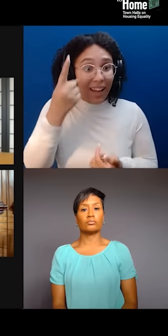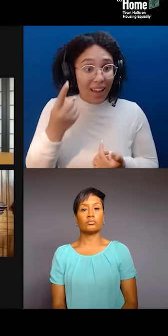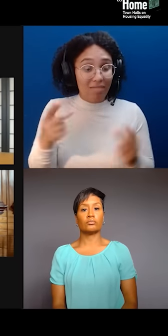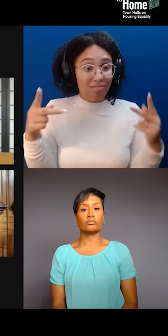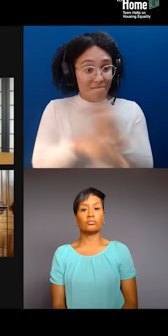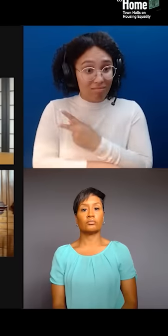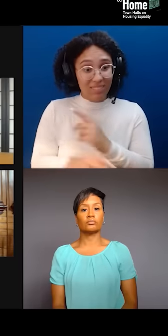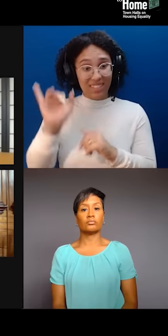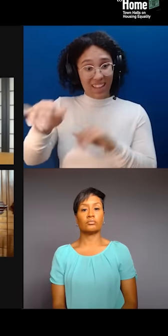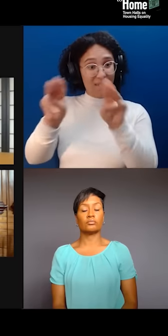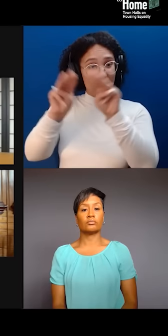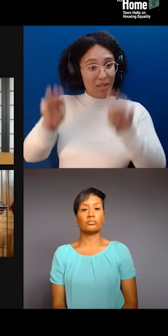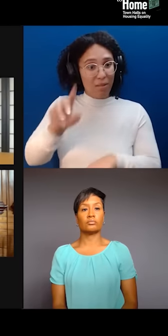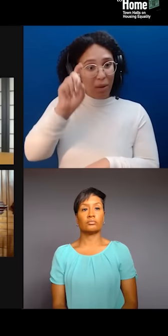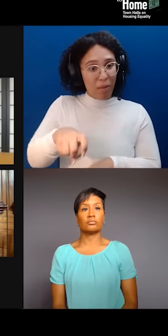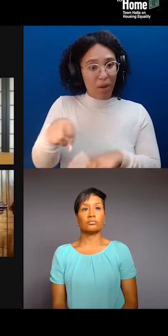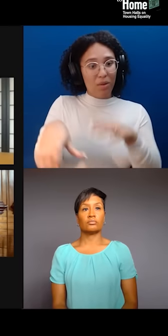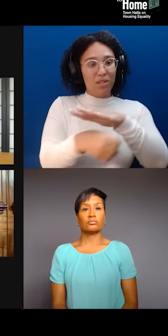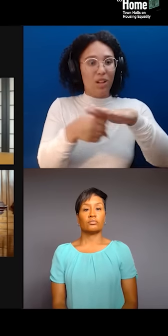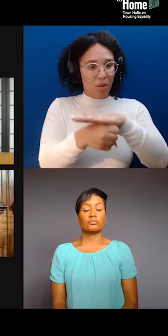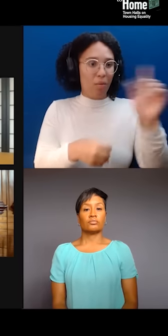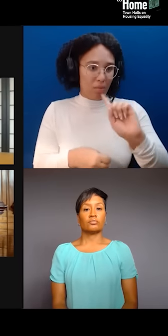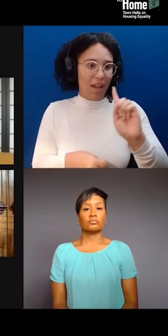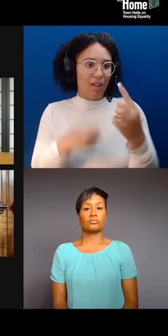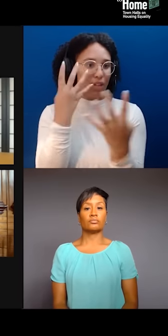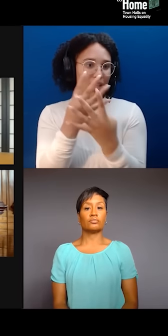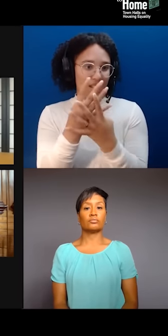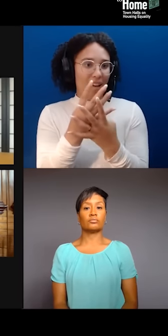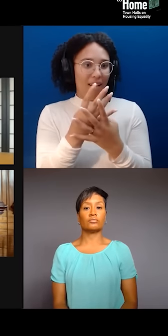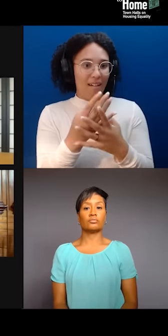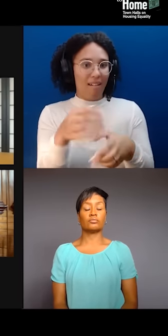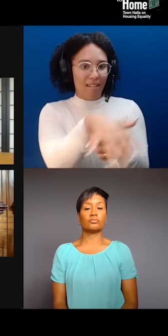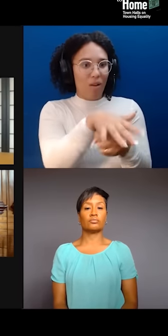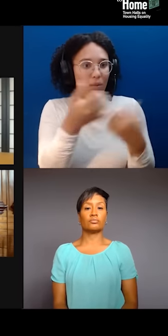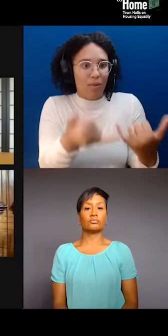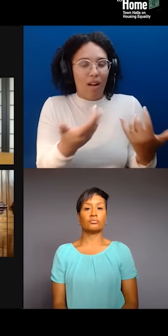And so, now, but it turns out they're gonna use the money to buy their own space and in our name, right?